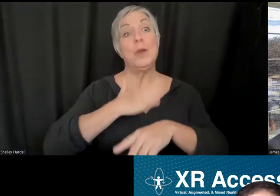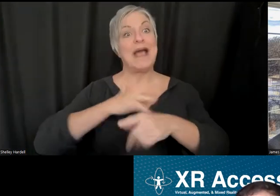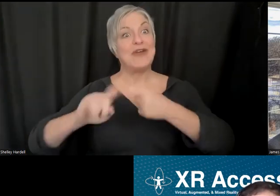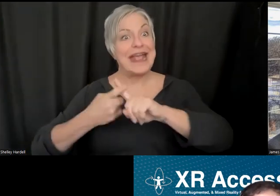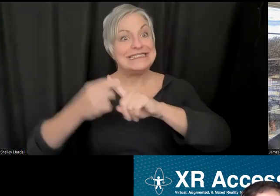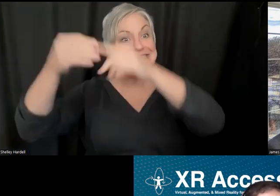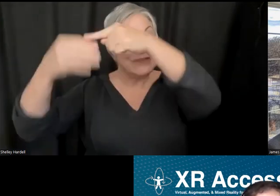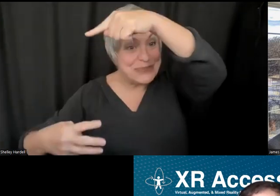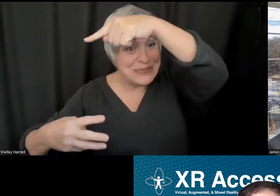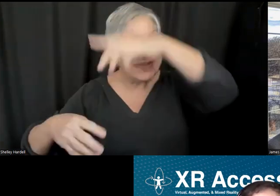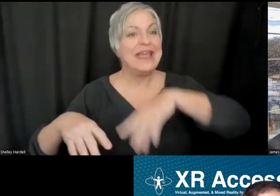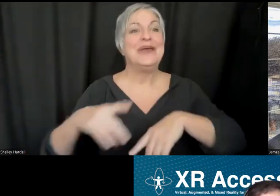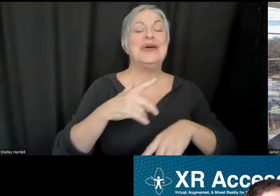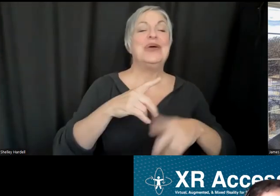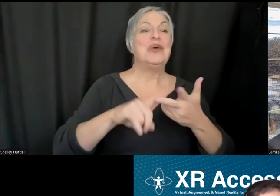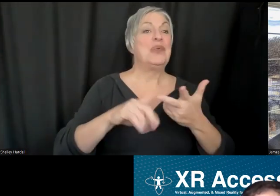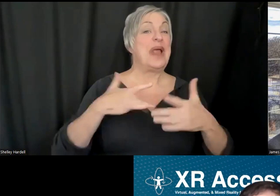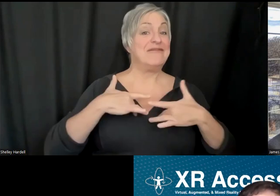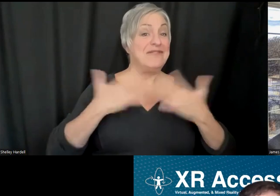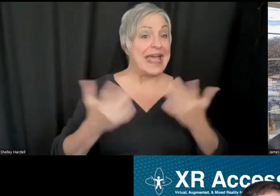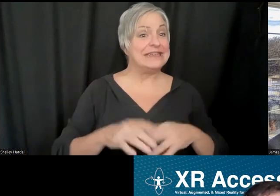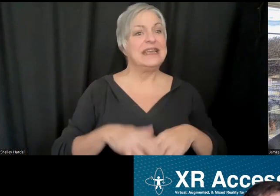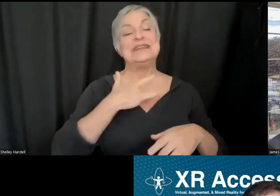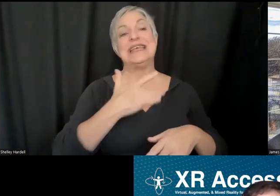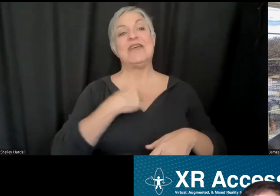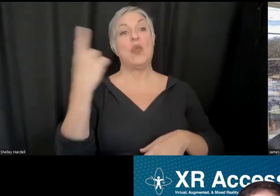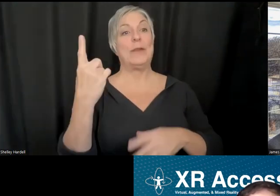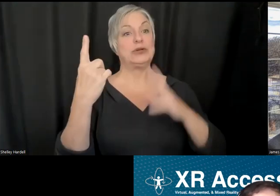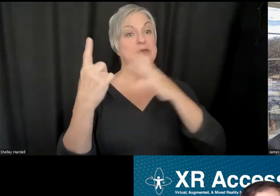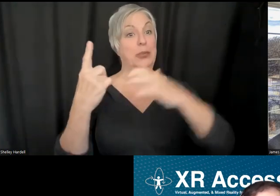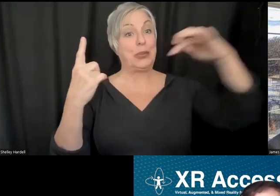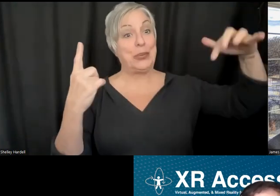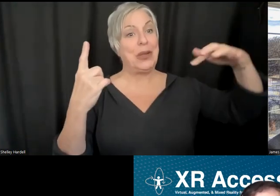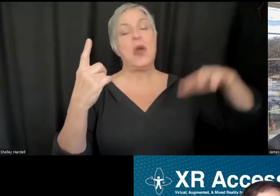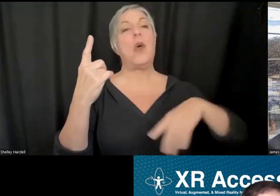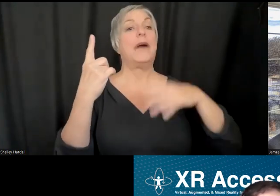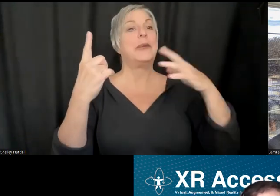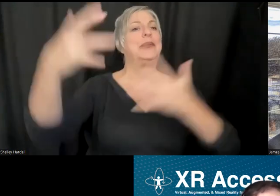it is, whether it's one speaker, behavior and similar events in